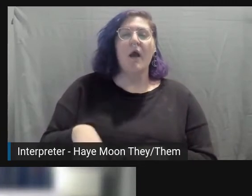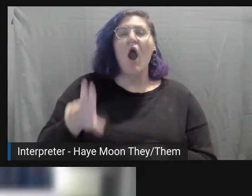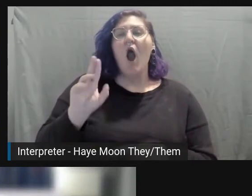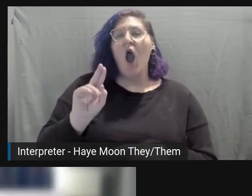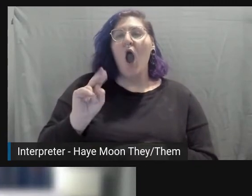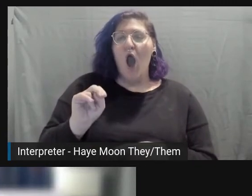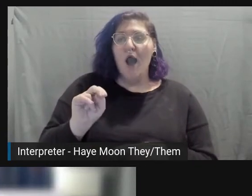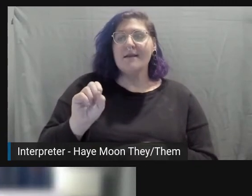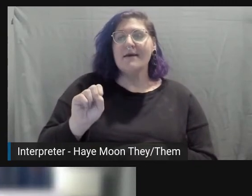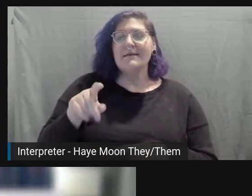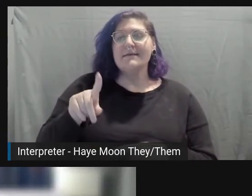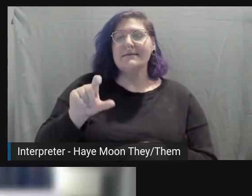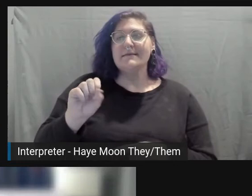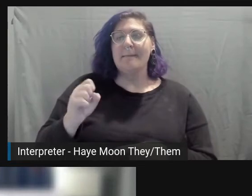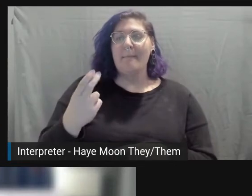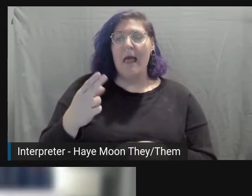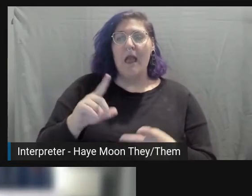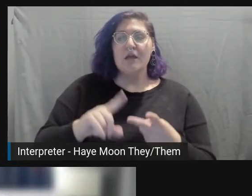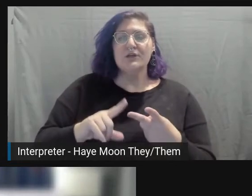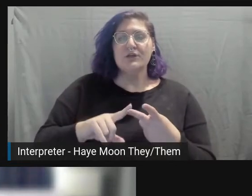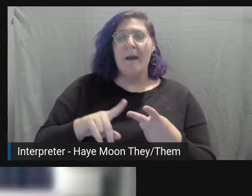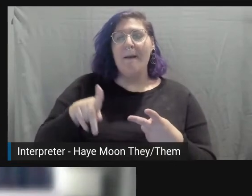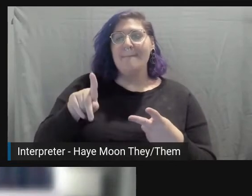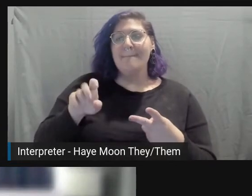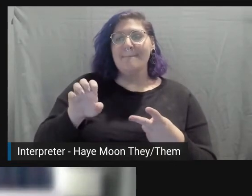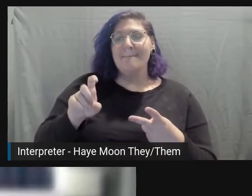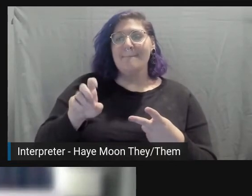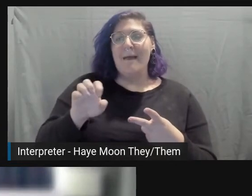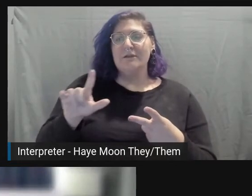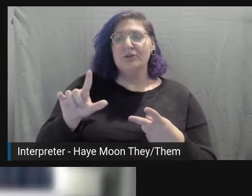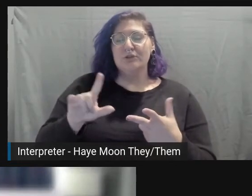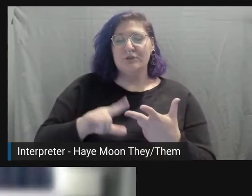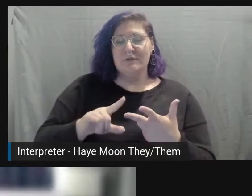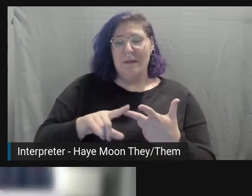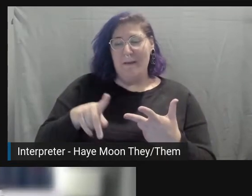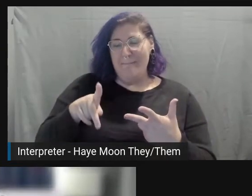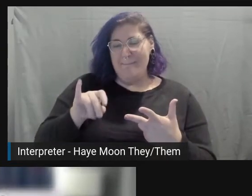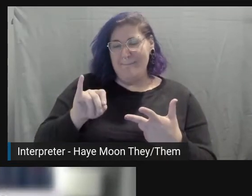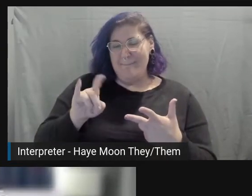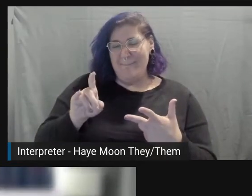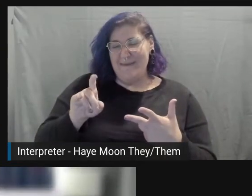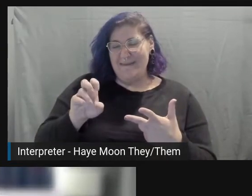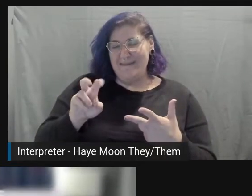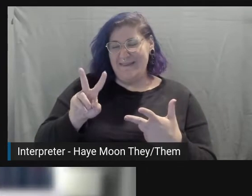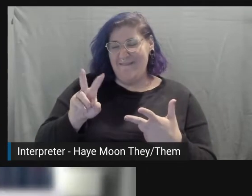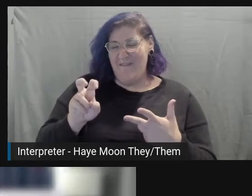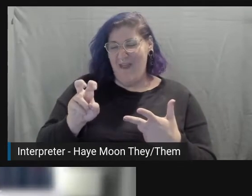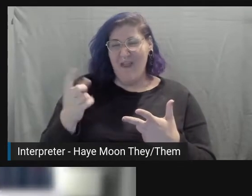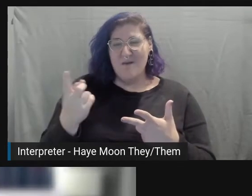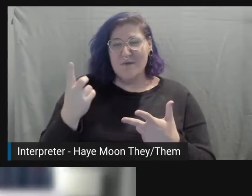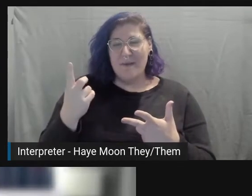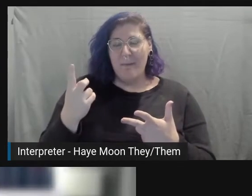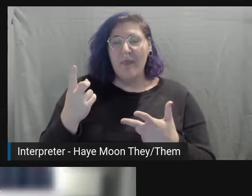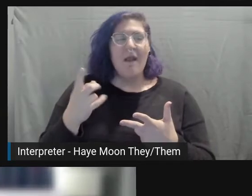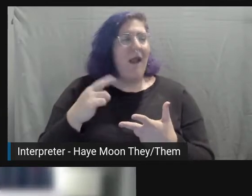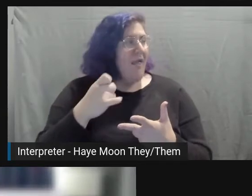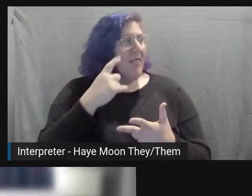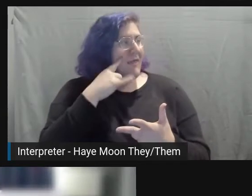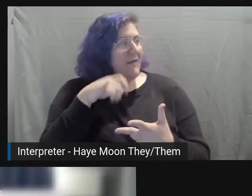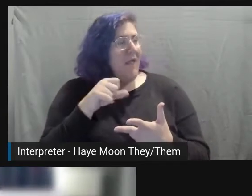There's another one, I think it's called Pixabay? Is it Pixabay or Pixabay? Yes, I think so. I know it's one of those.